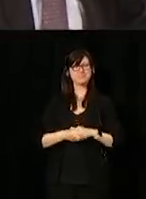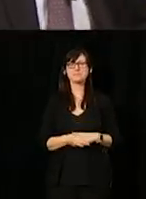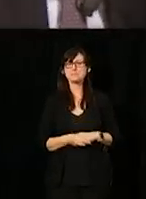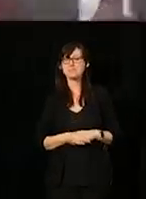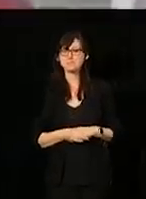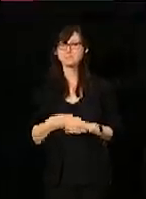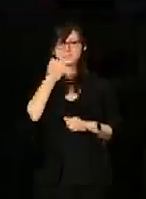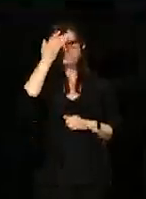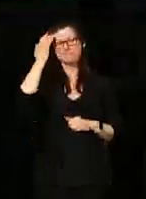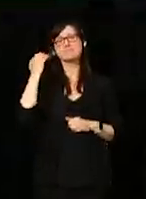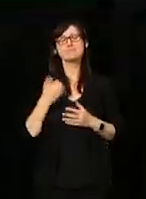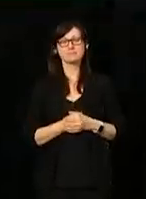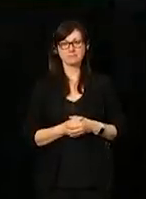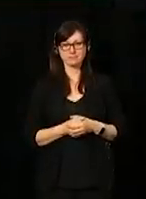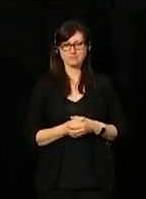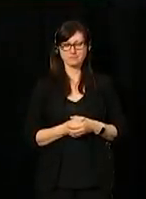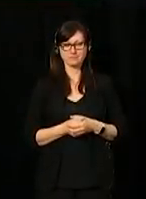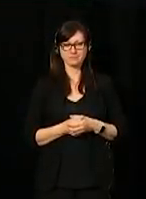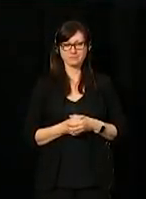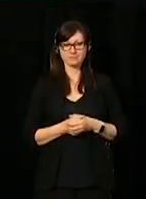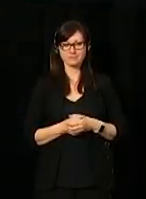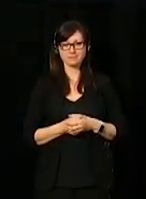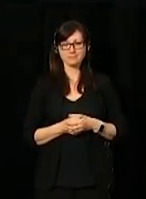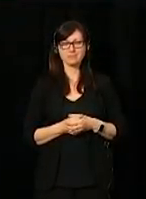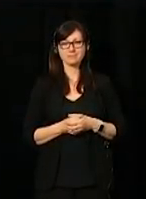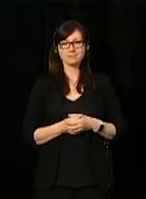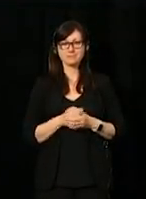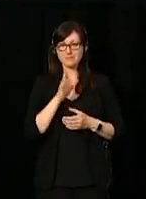[Speaking in French]